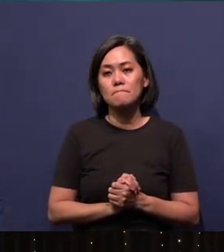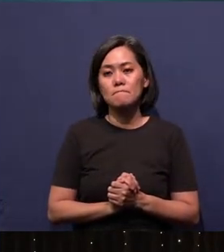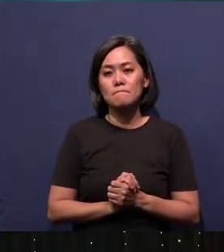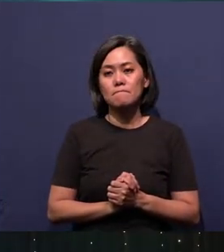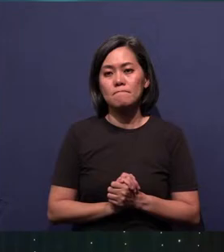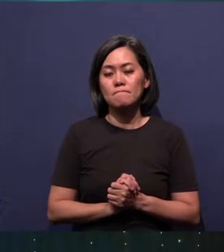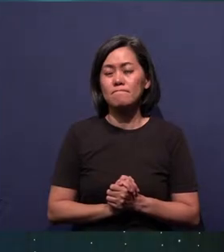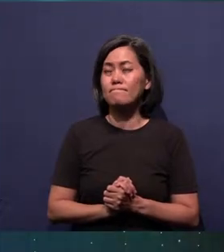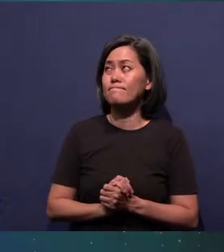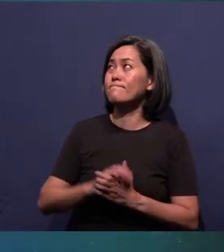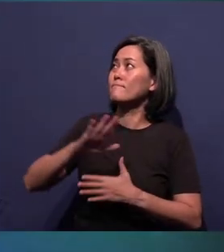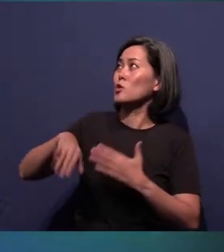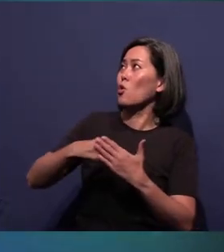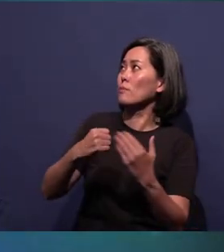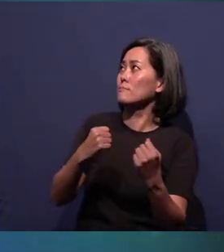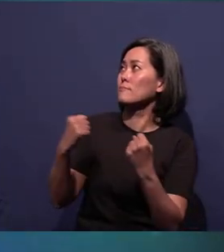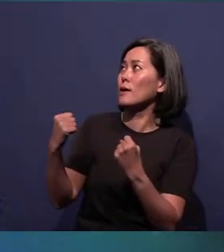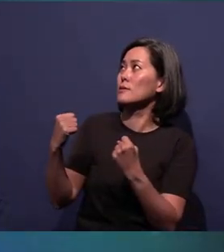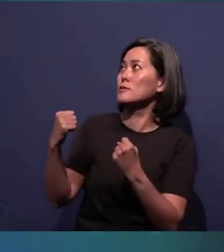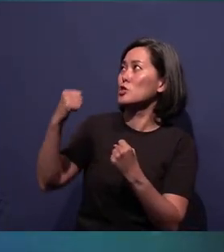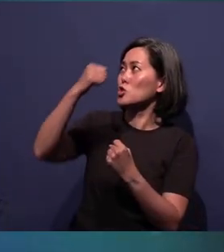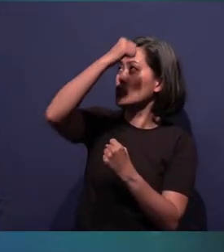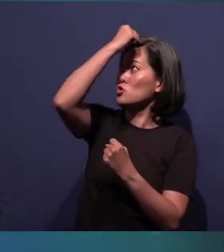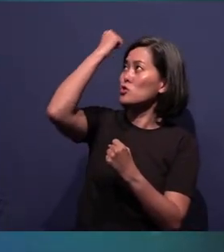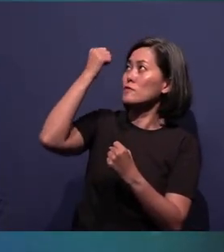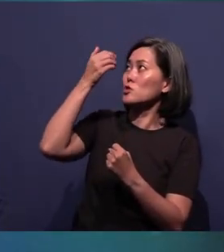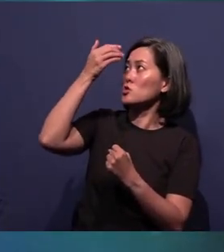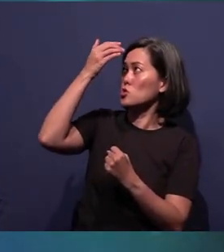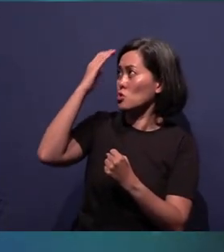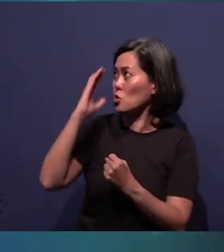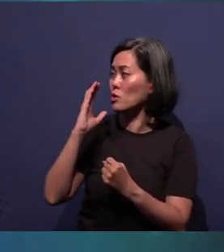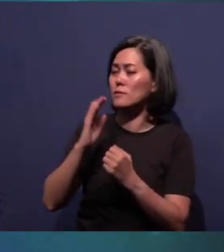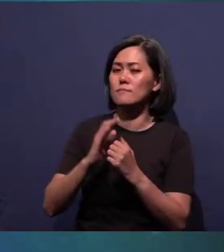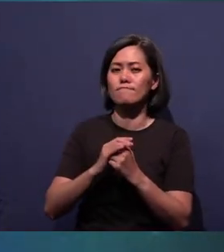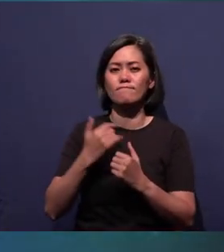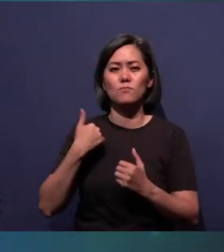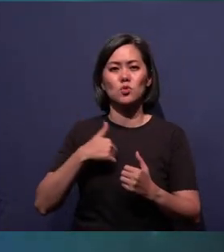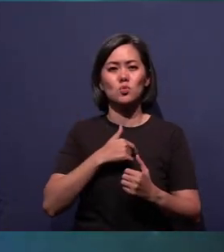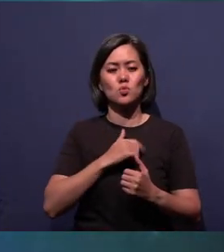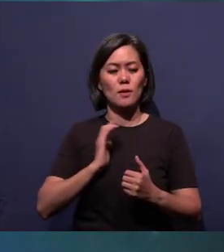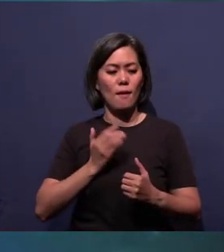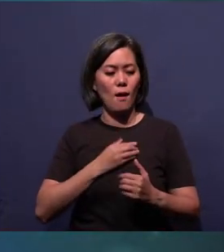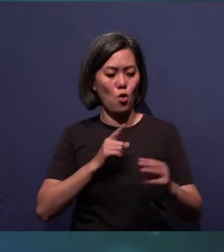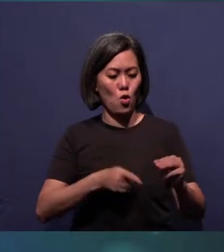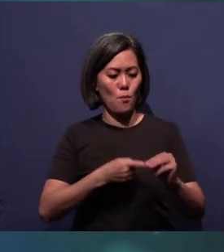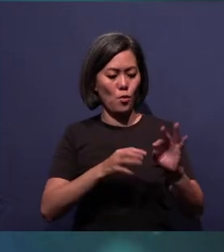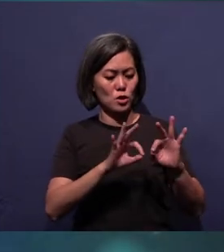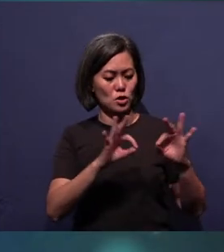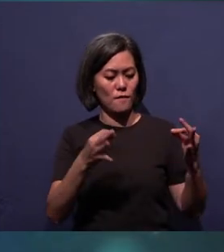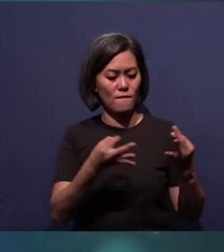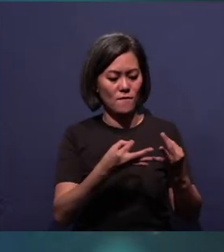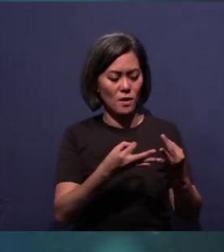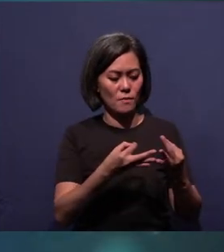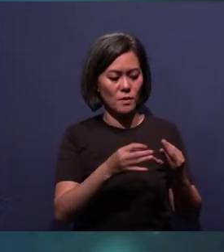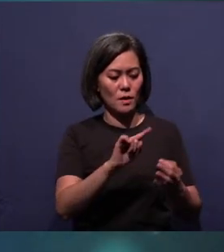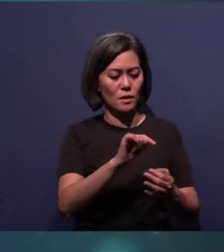Almighty and sovereign God, we lift up our missionary family, Thang Ngaihte, into Your hands.